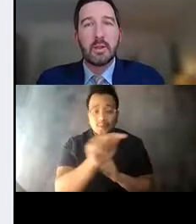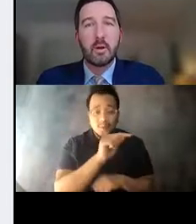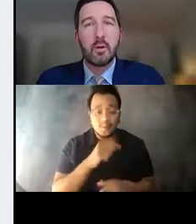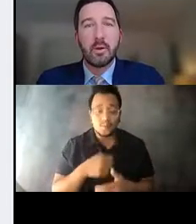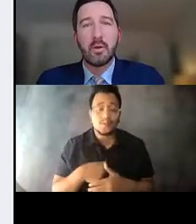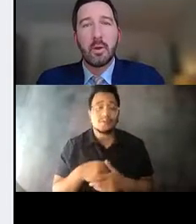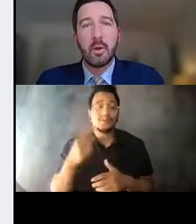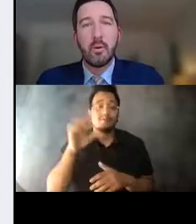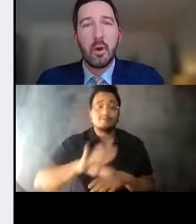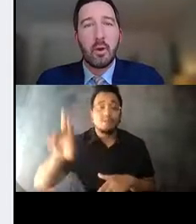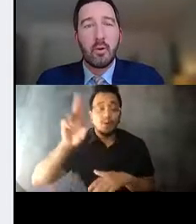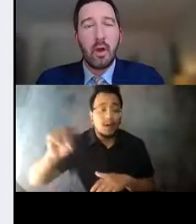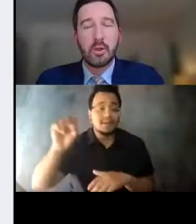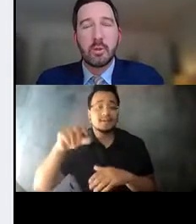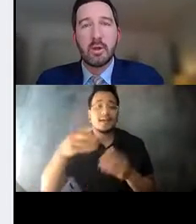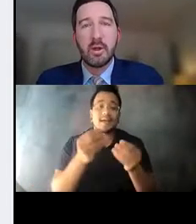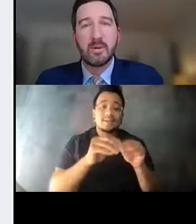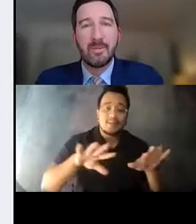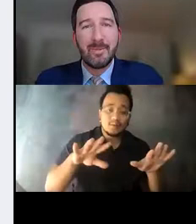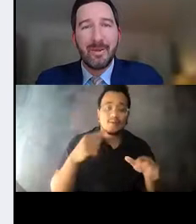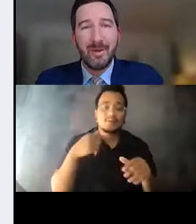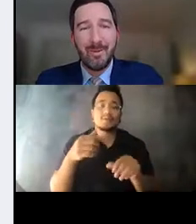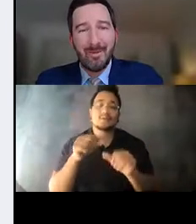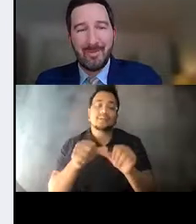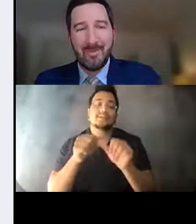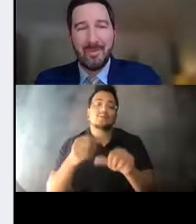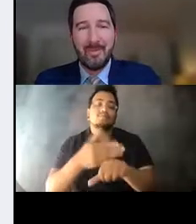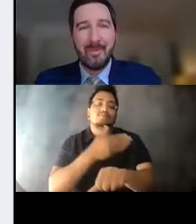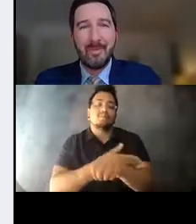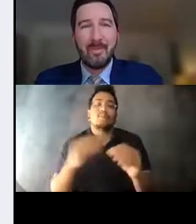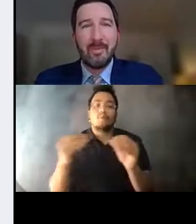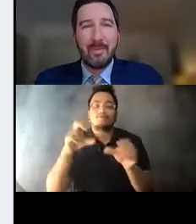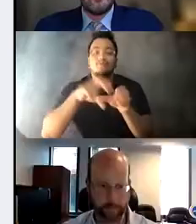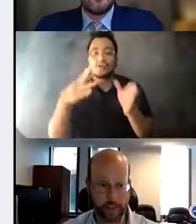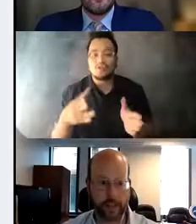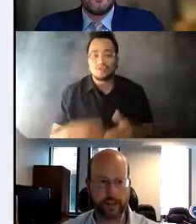territories to renew ridership in transit. 14:33:50 Thank you. 14:33:54 >> PAUL KINCAID: And thank you, Tom.